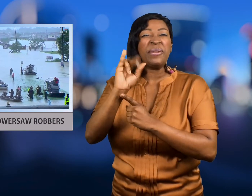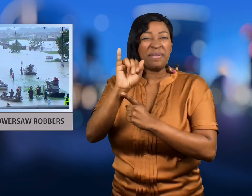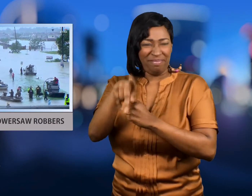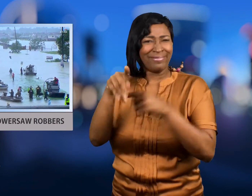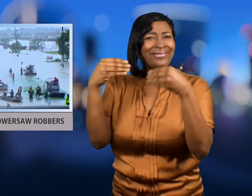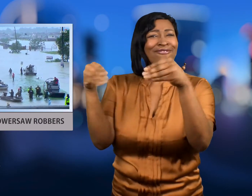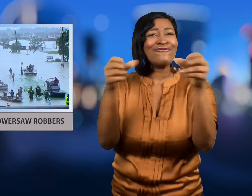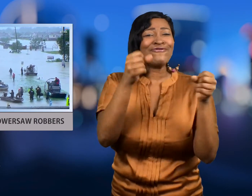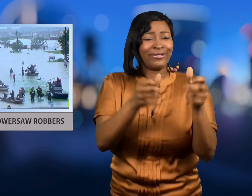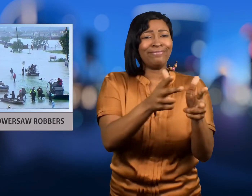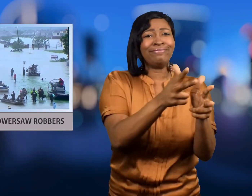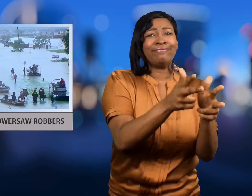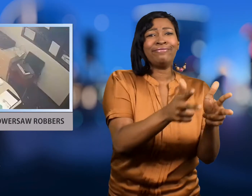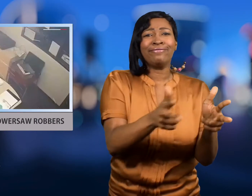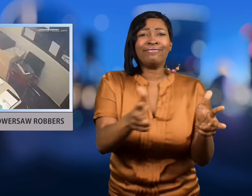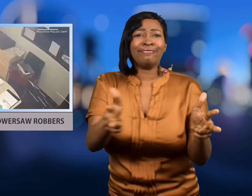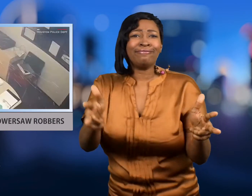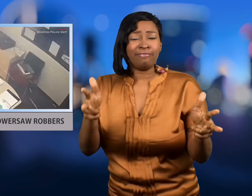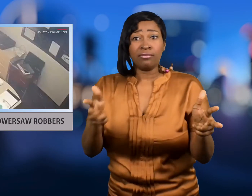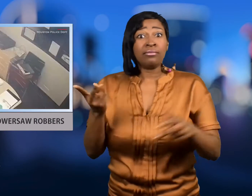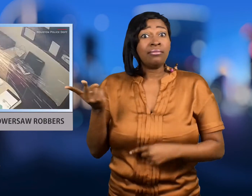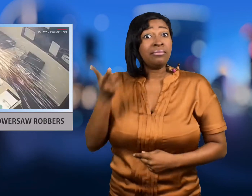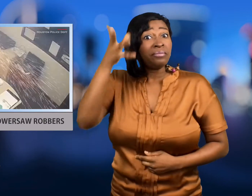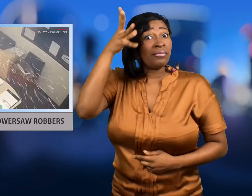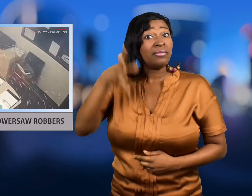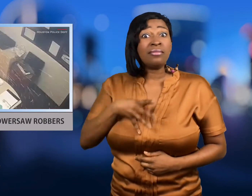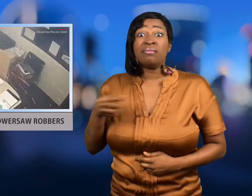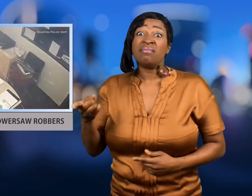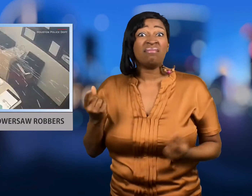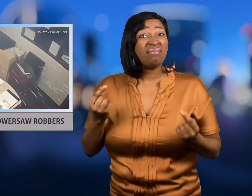breaking into a car dealership.